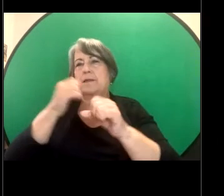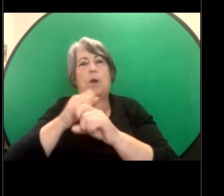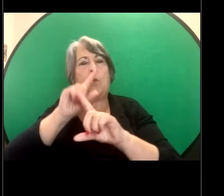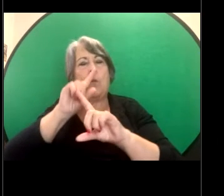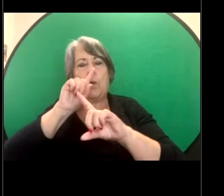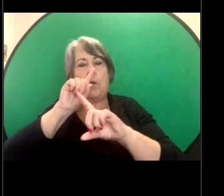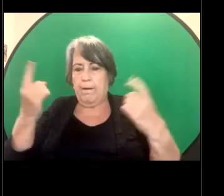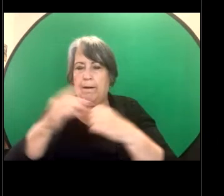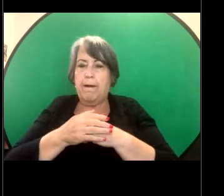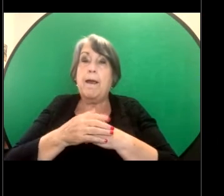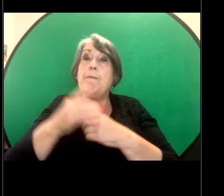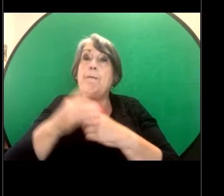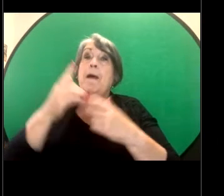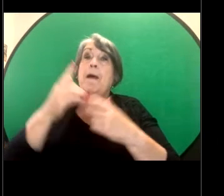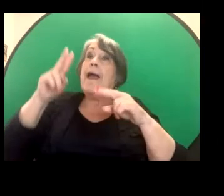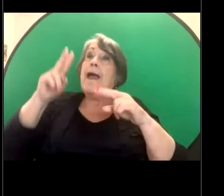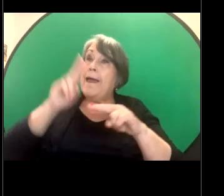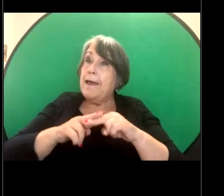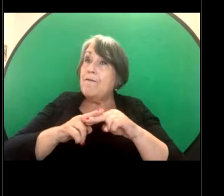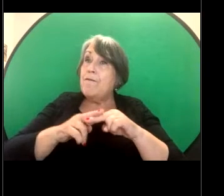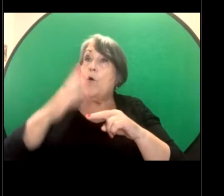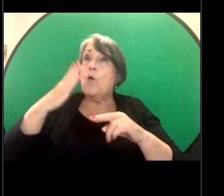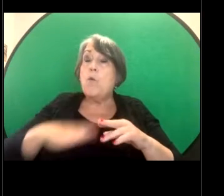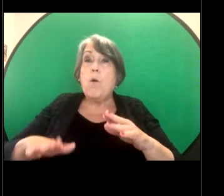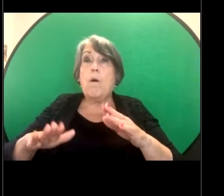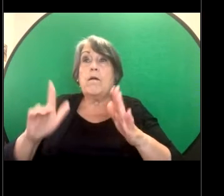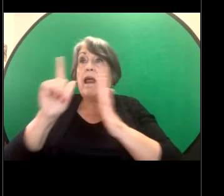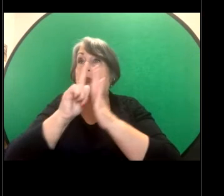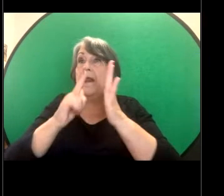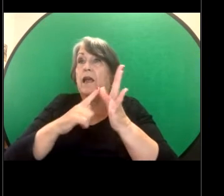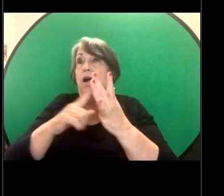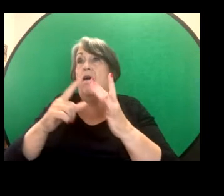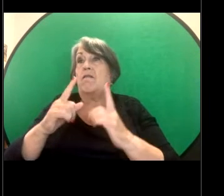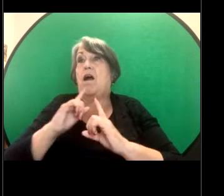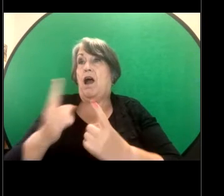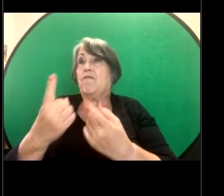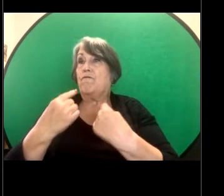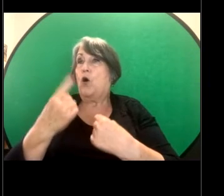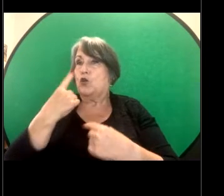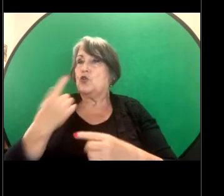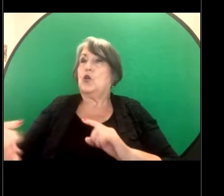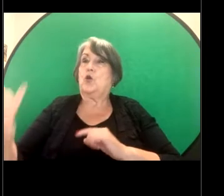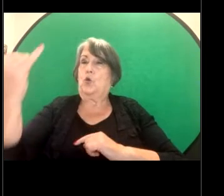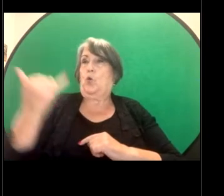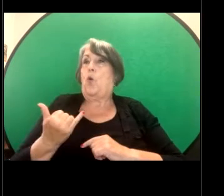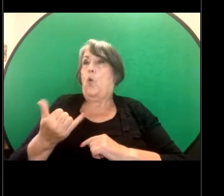somebody did want to get legal advice they can call through and book in. The question, I guess,